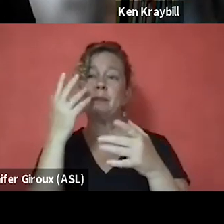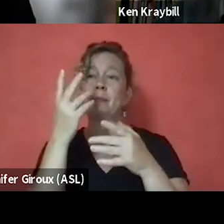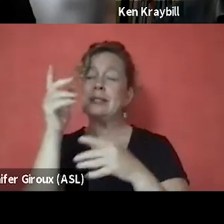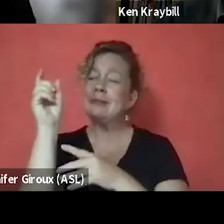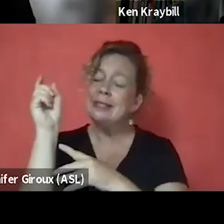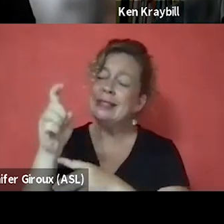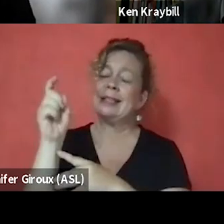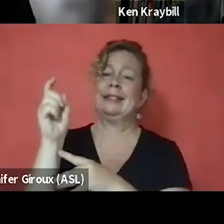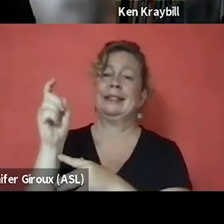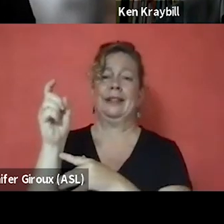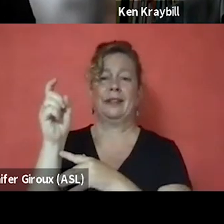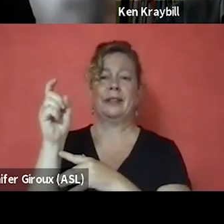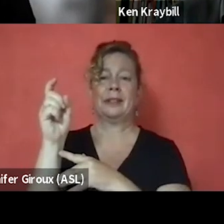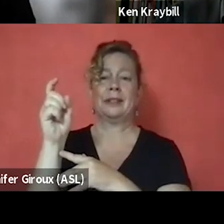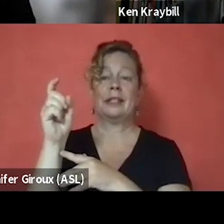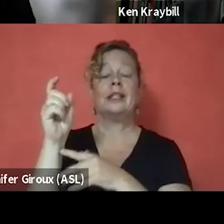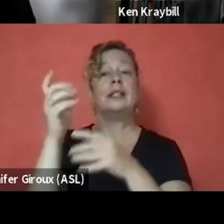in order to get that connection to start out with,